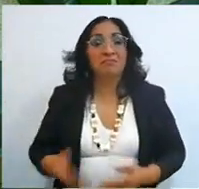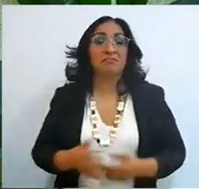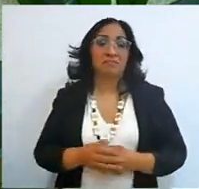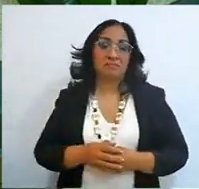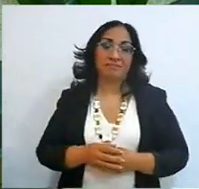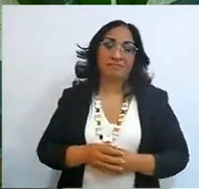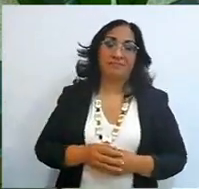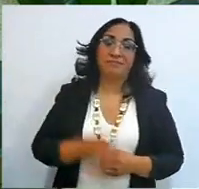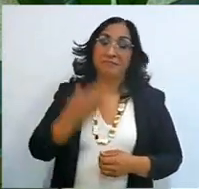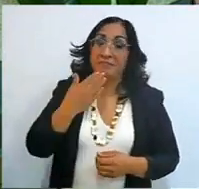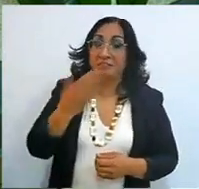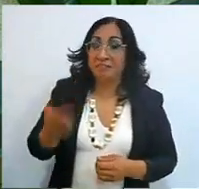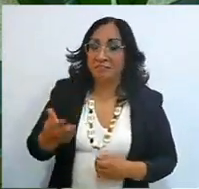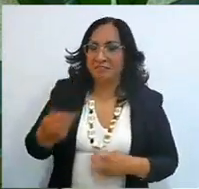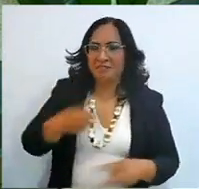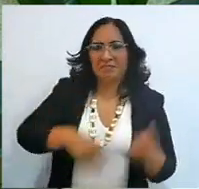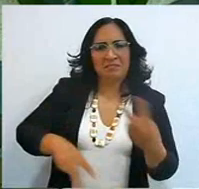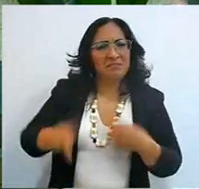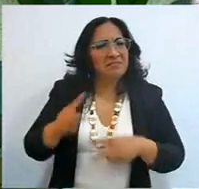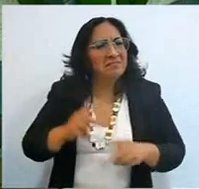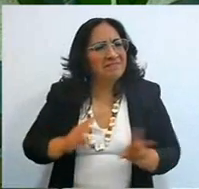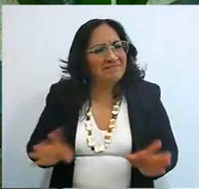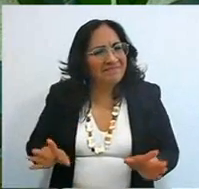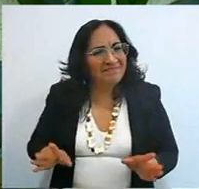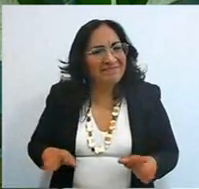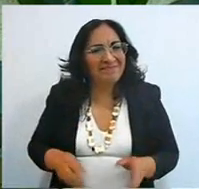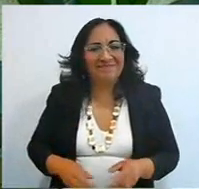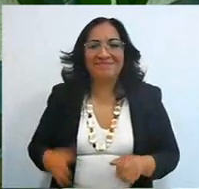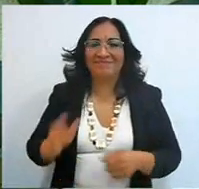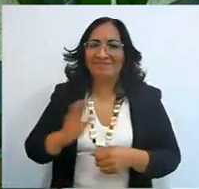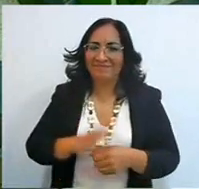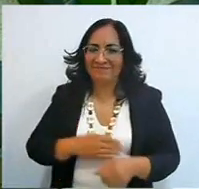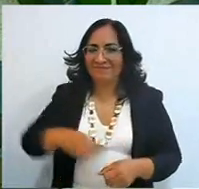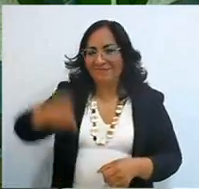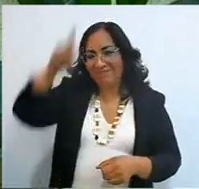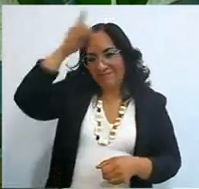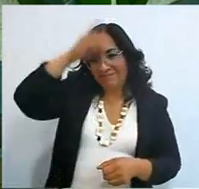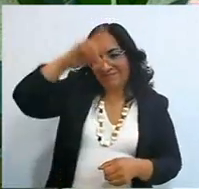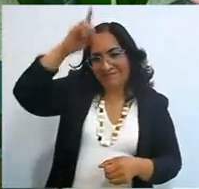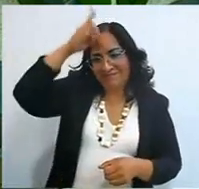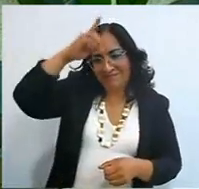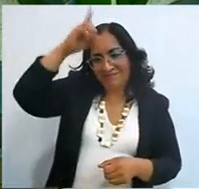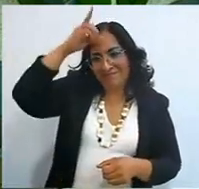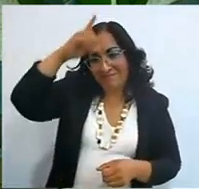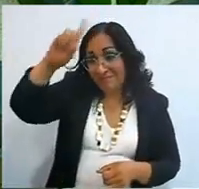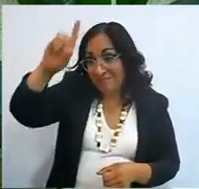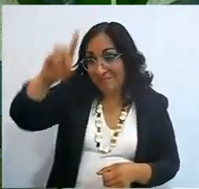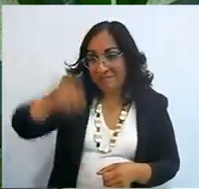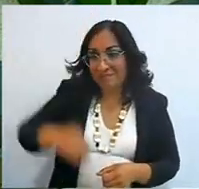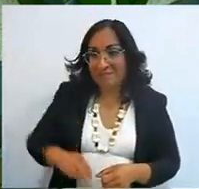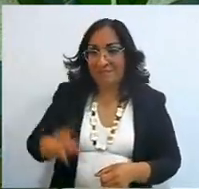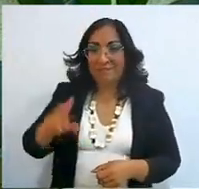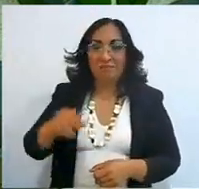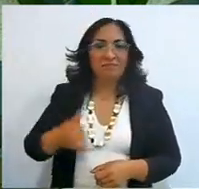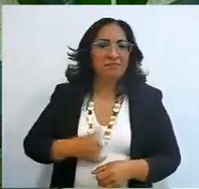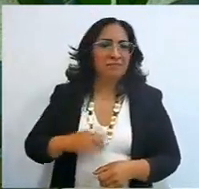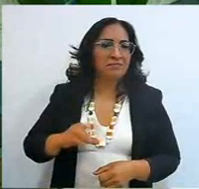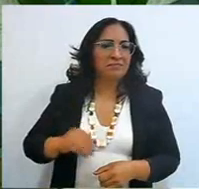Well, I'm going for advice, with Agustín and Iolany, I didn't know them, they told me,